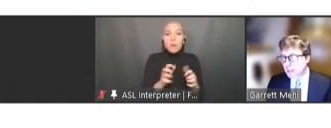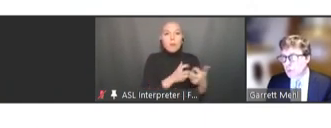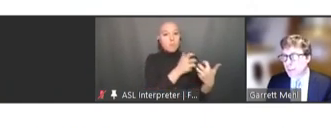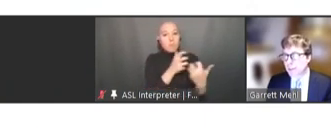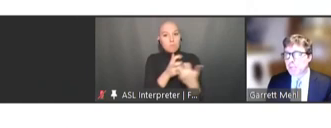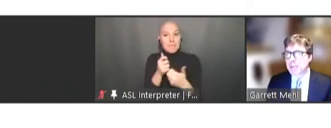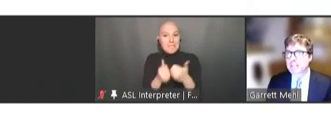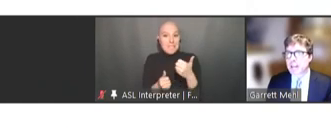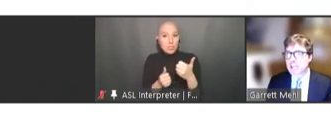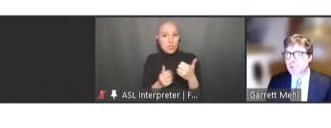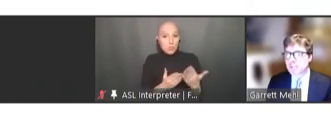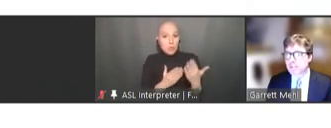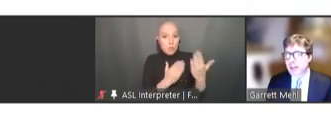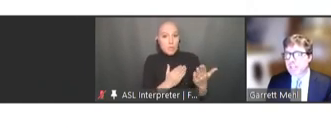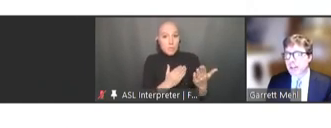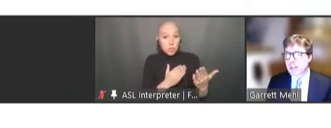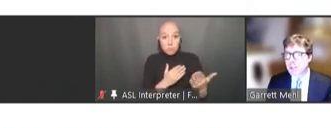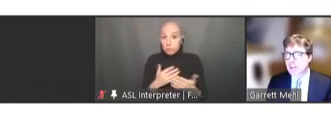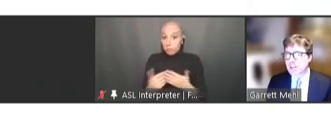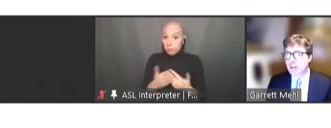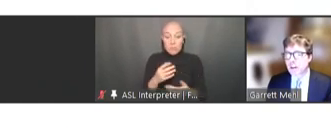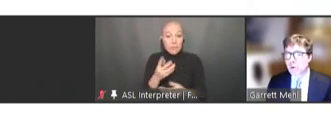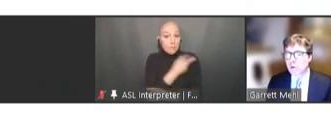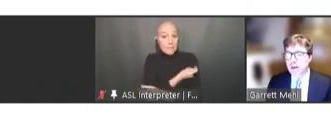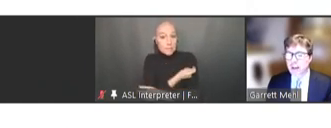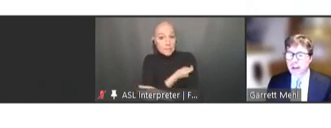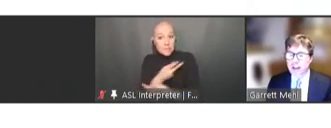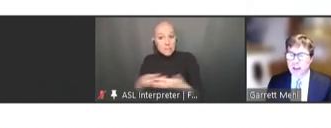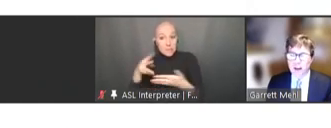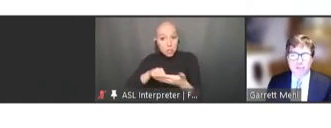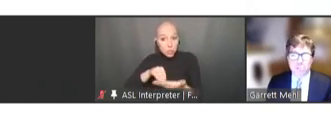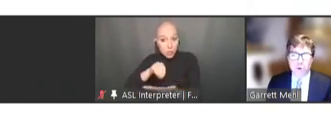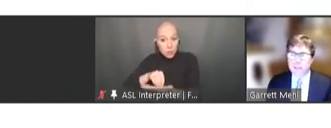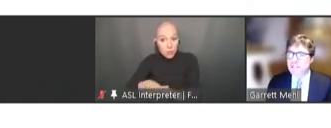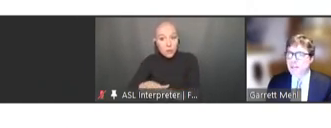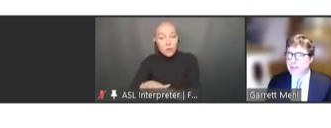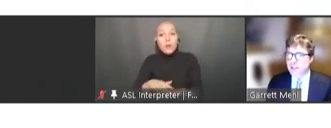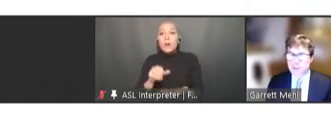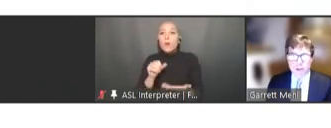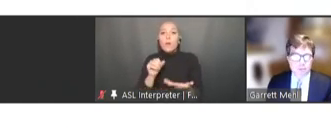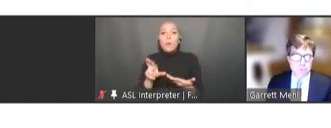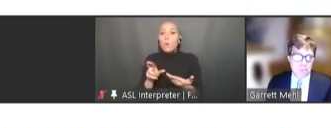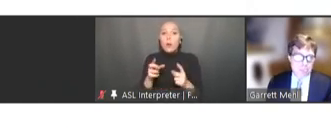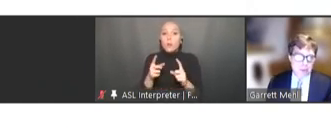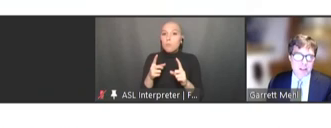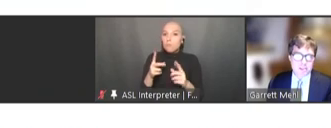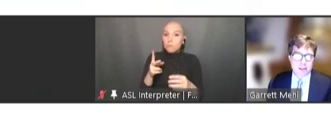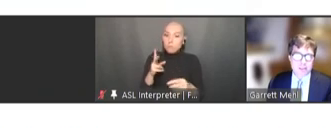whether they be schedules for vaccination, or cut off points, et cetera. Next slide.